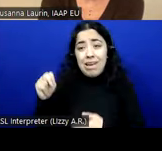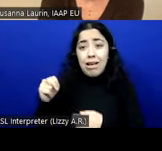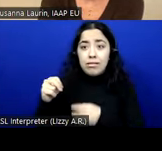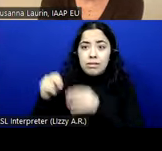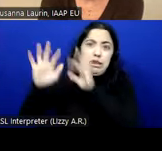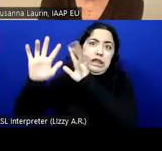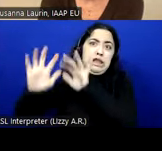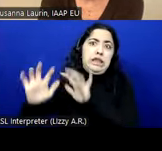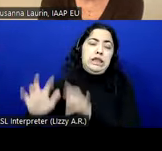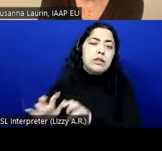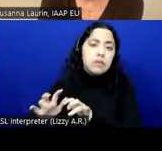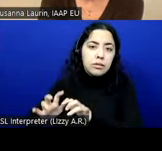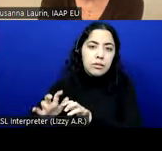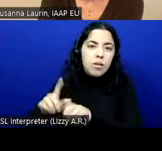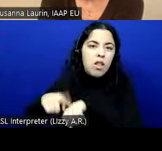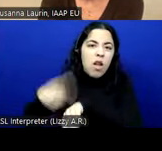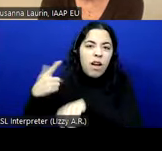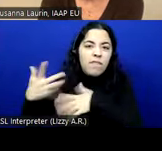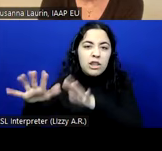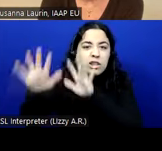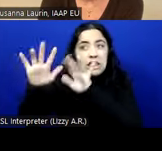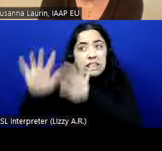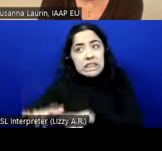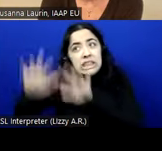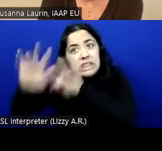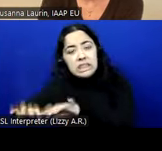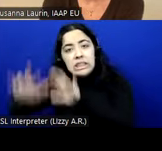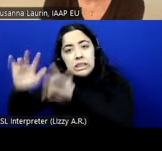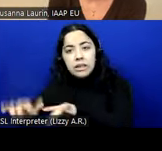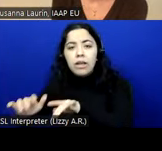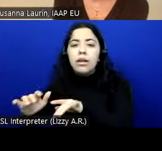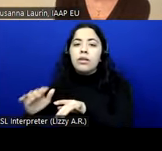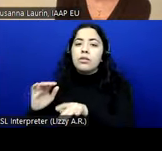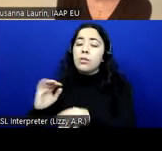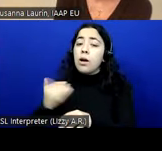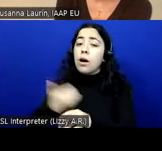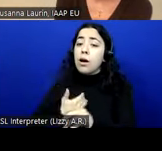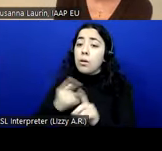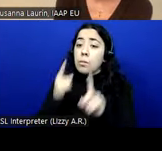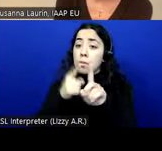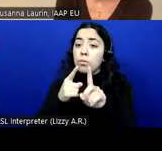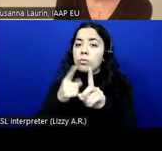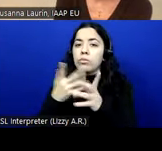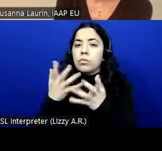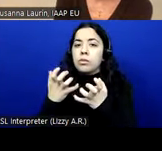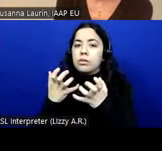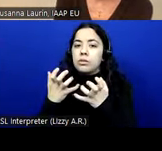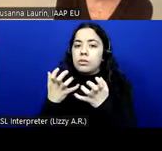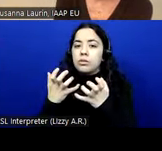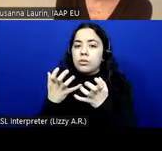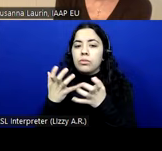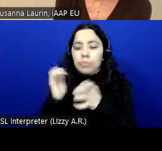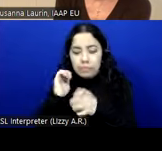And the purpose of the standard is to define the requirements, not to teach about them. We